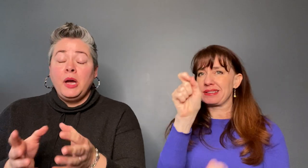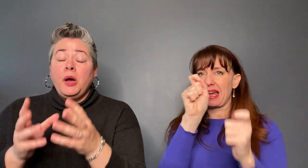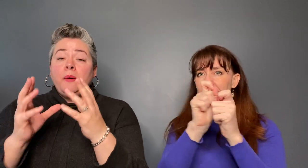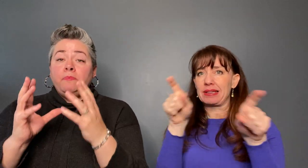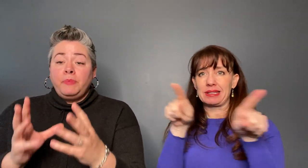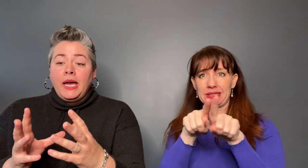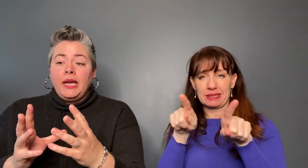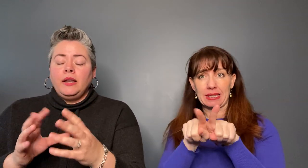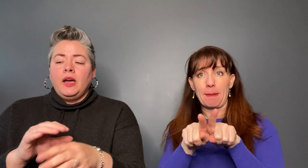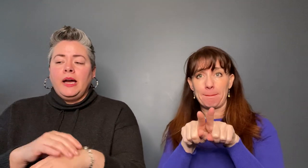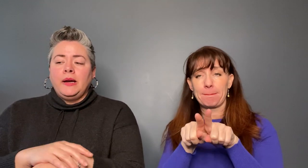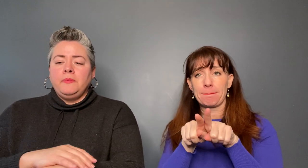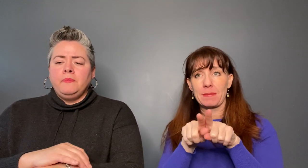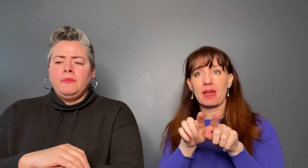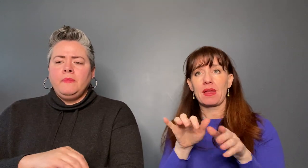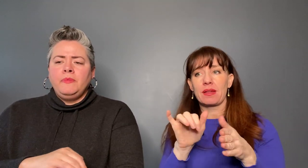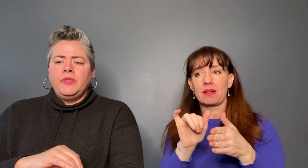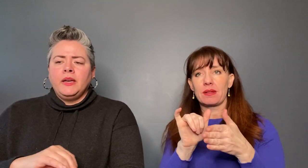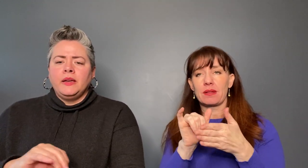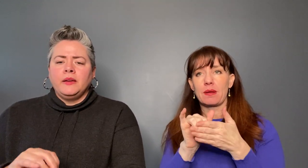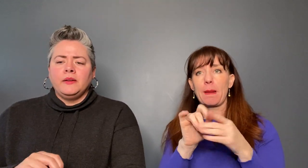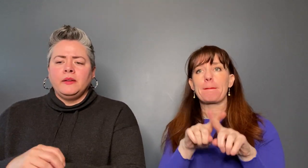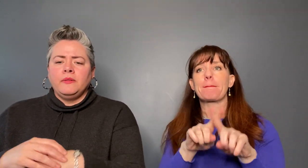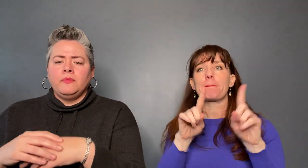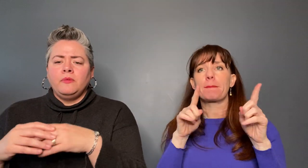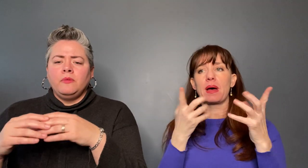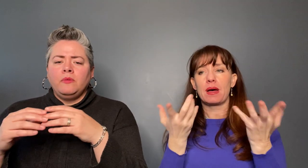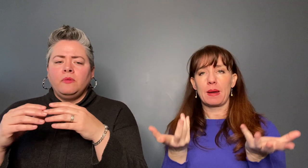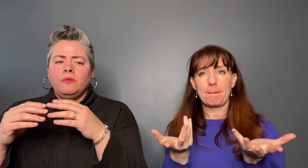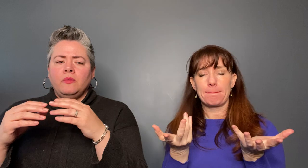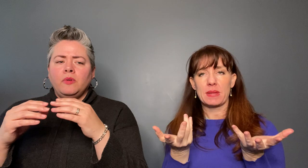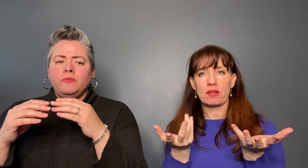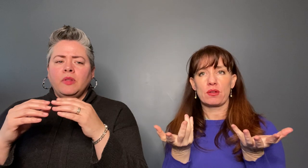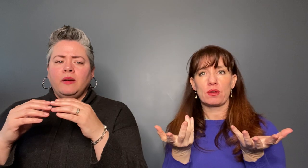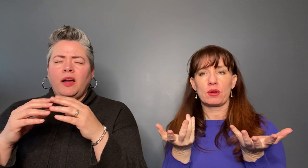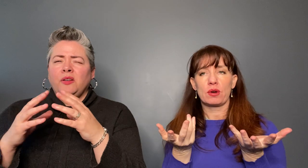exactly the same.